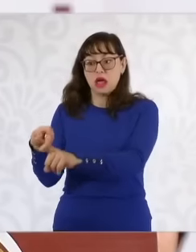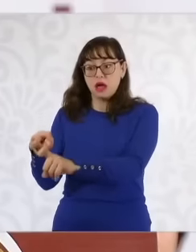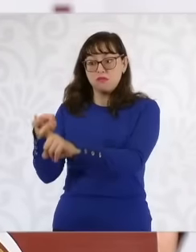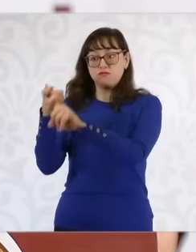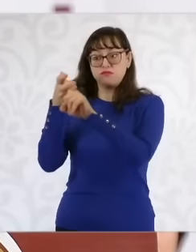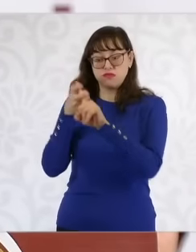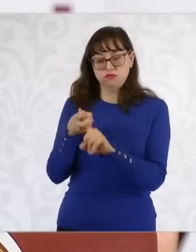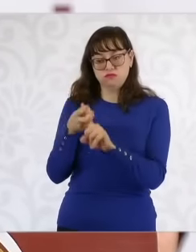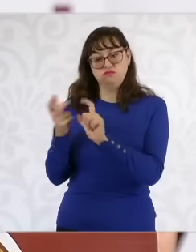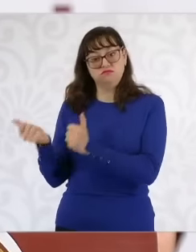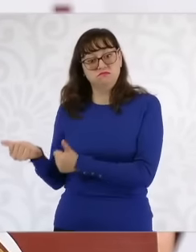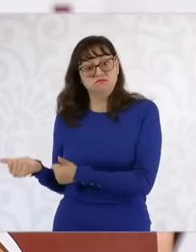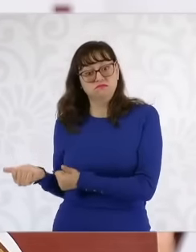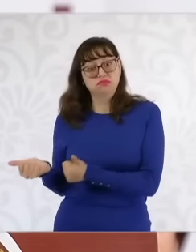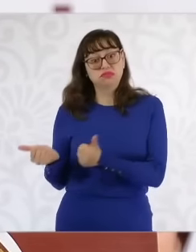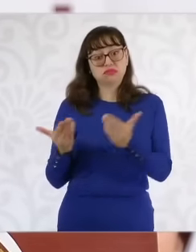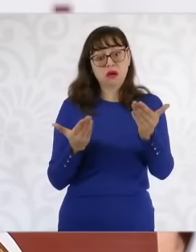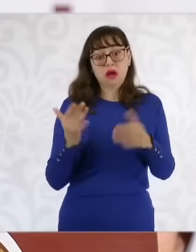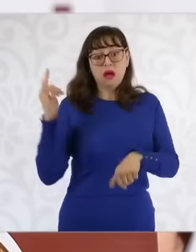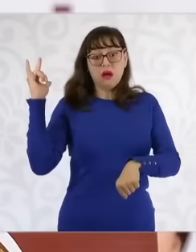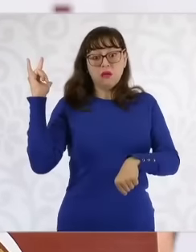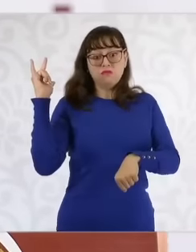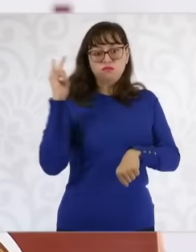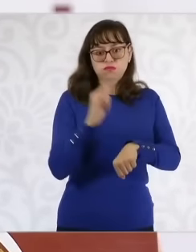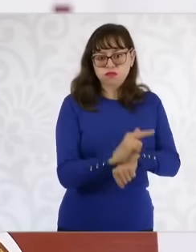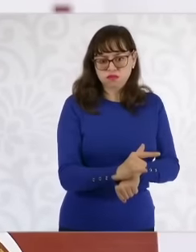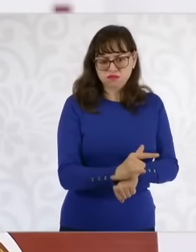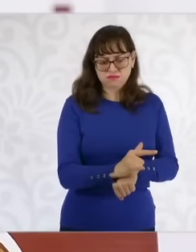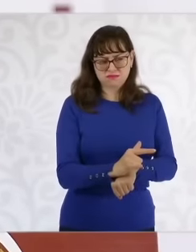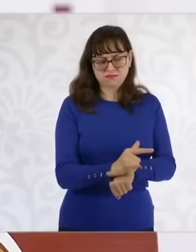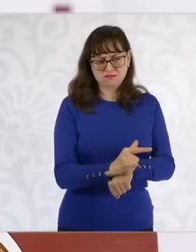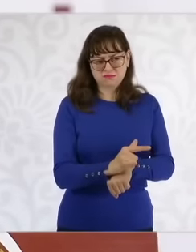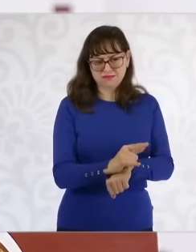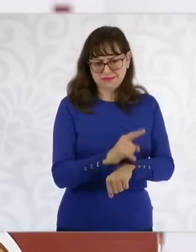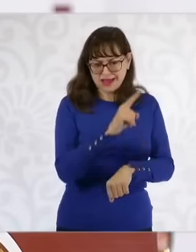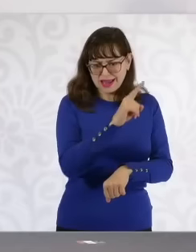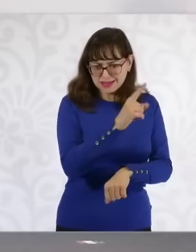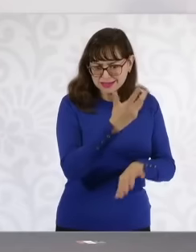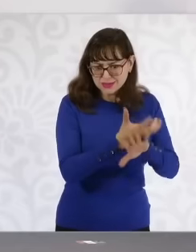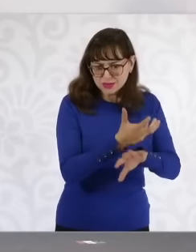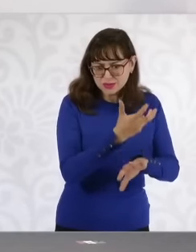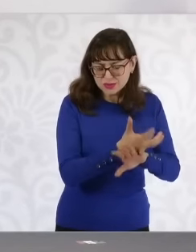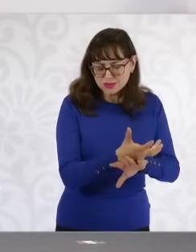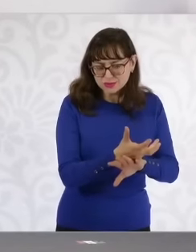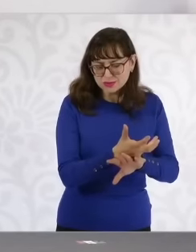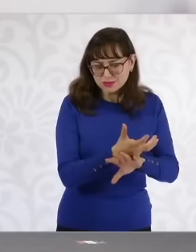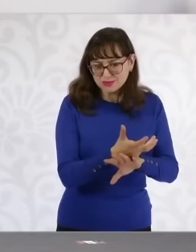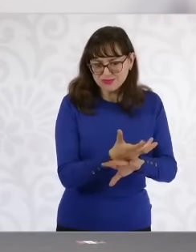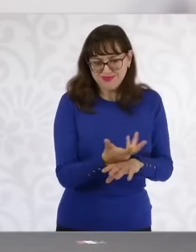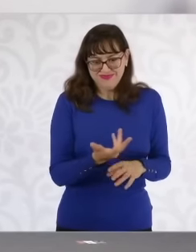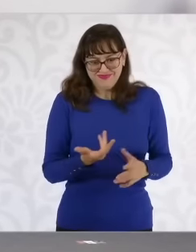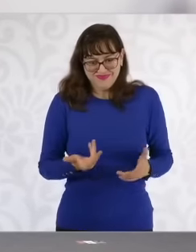the United States. The entry of any plane and any person is regulated in